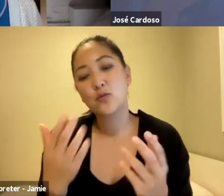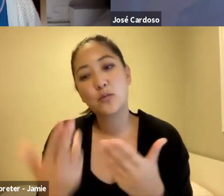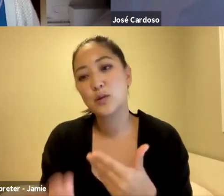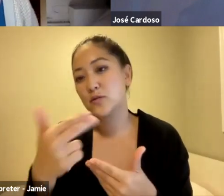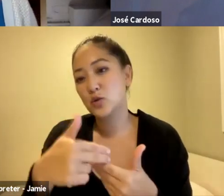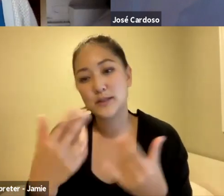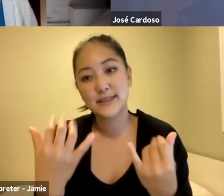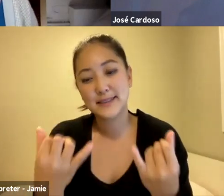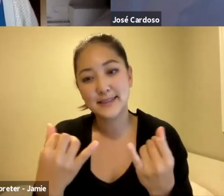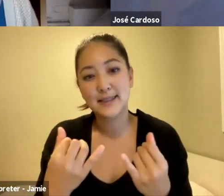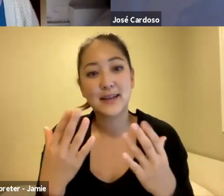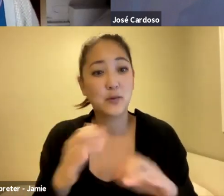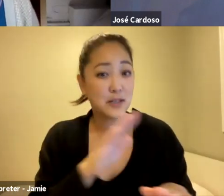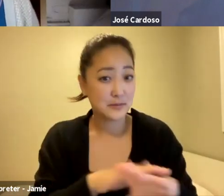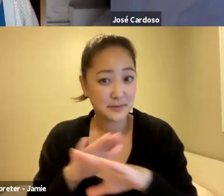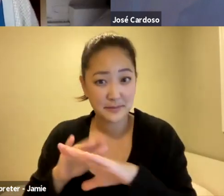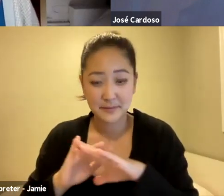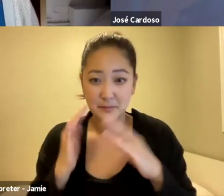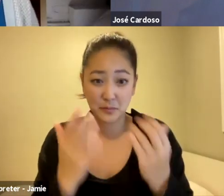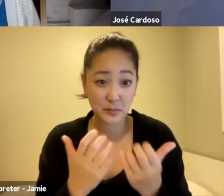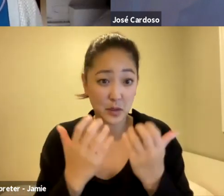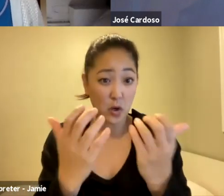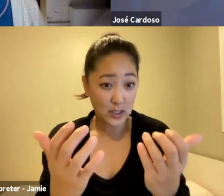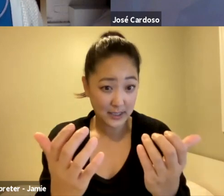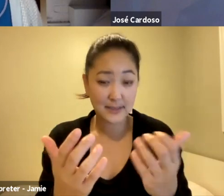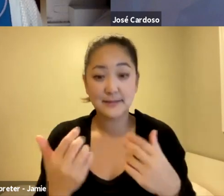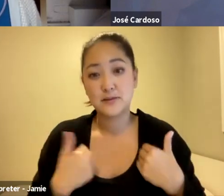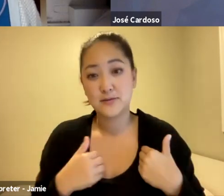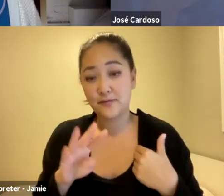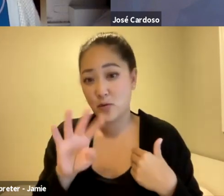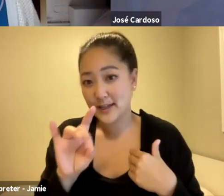And I just wanted to remind the audiences, actually, you have 48 hours to watch this work,